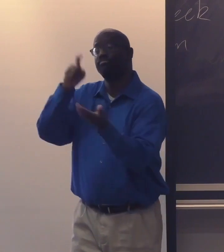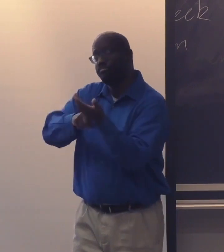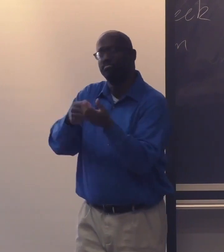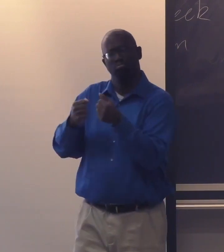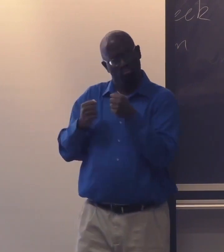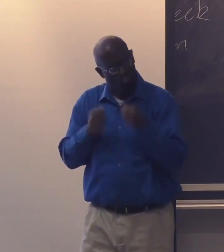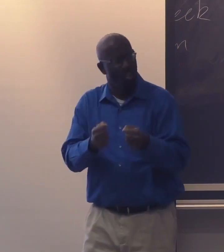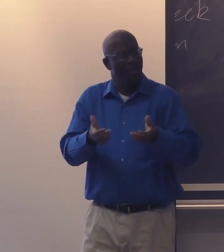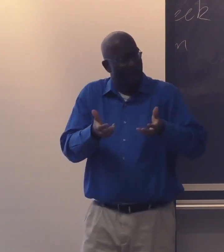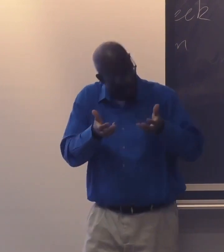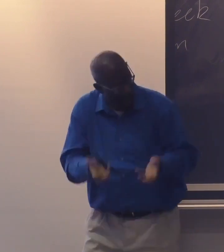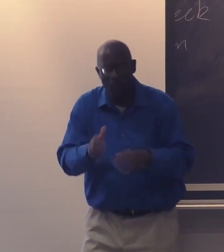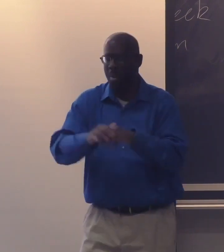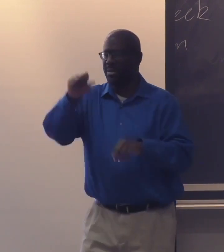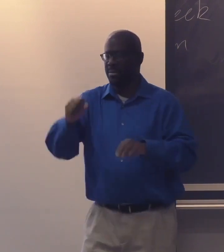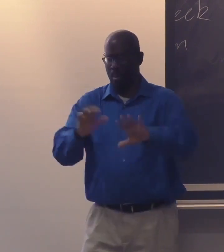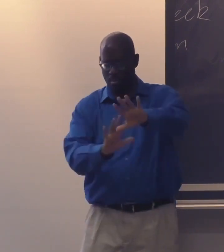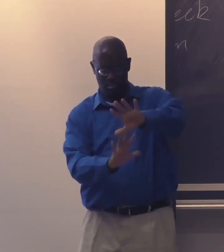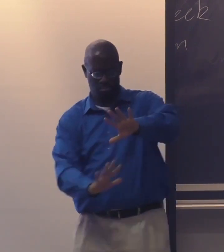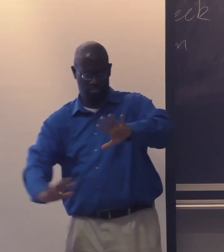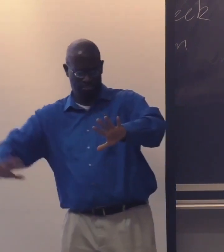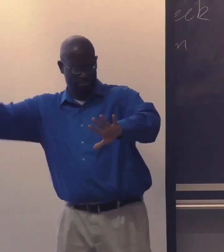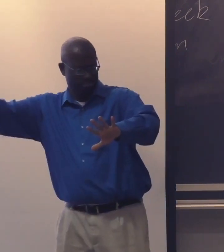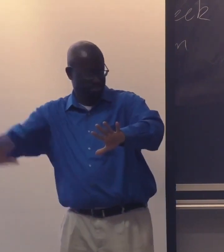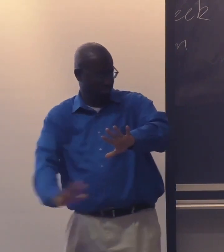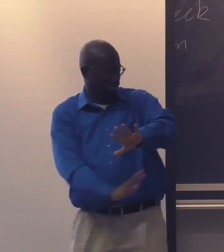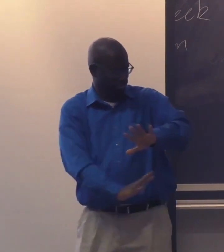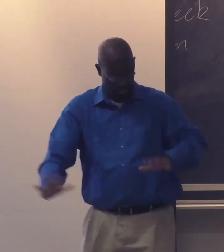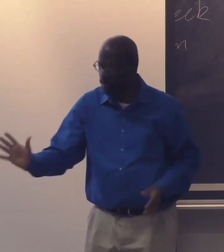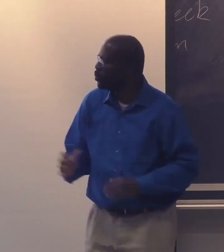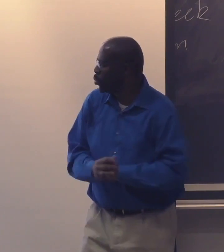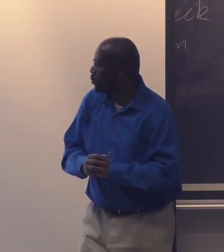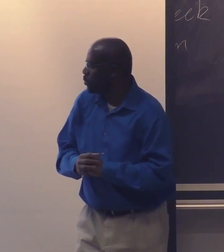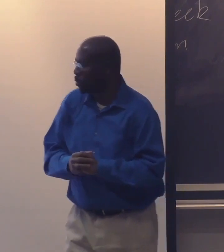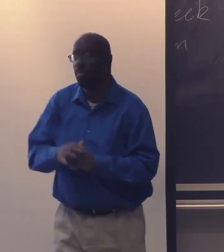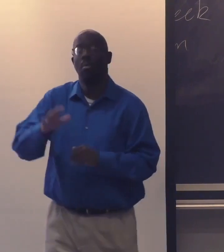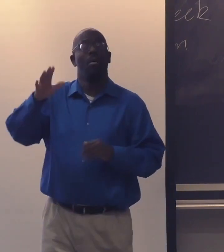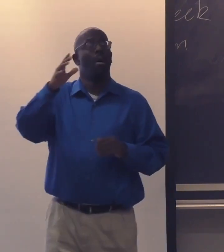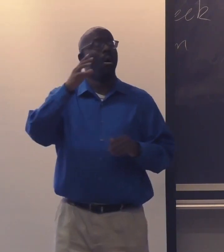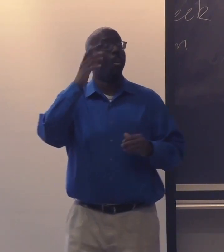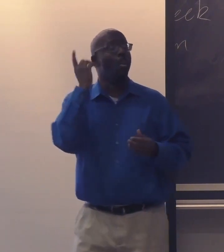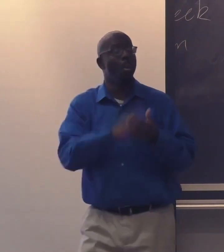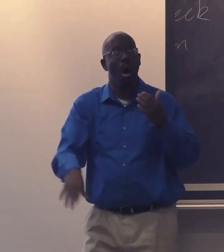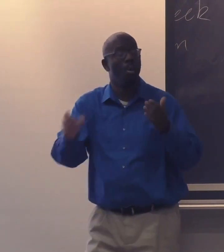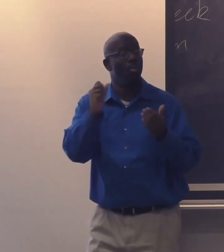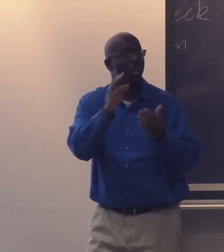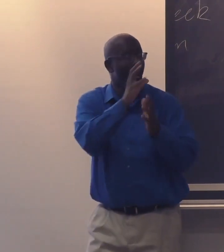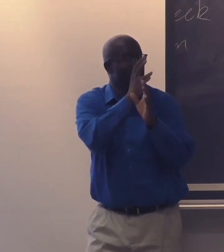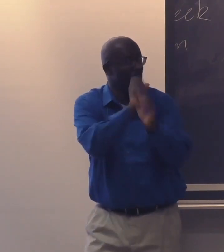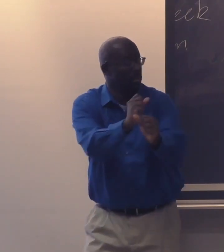It was no different. And that was very much existent in the South.